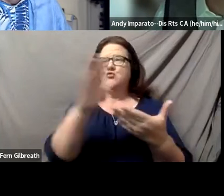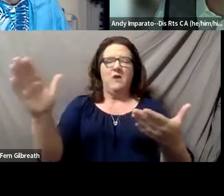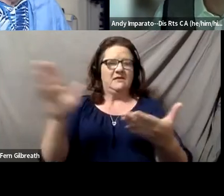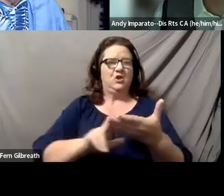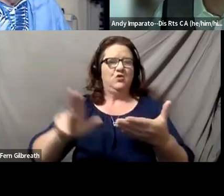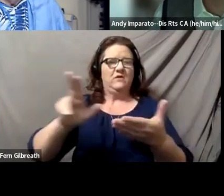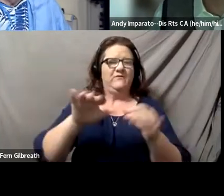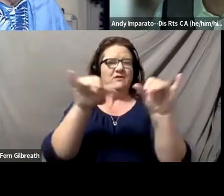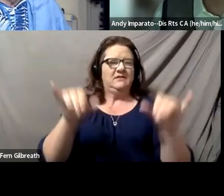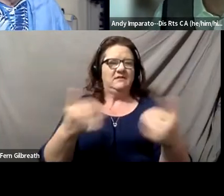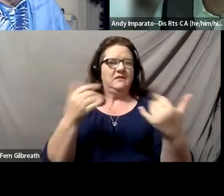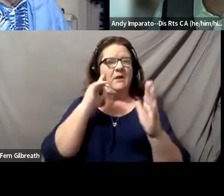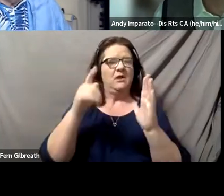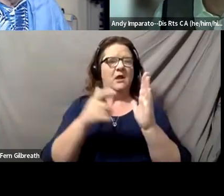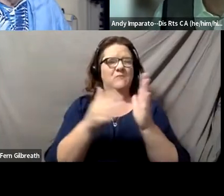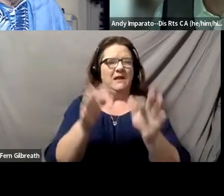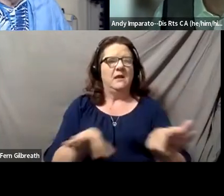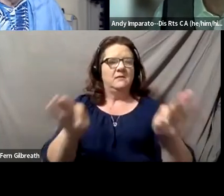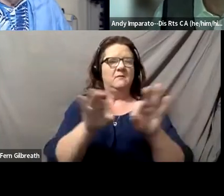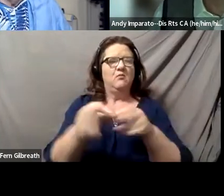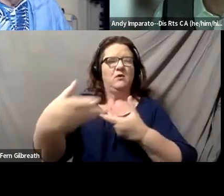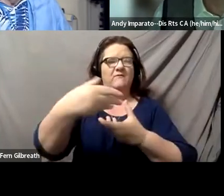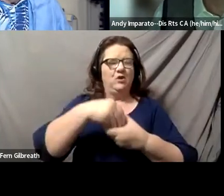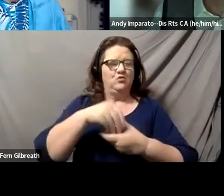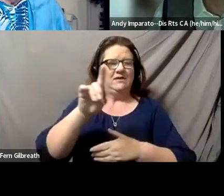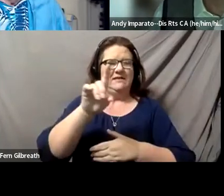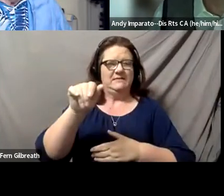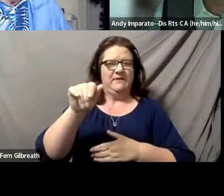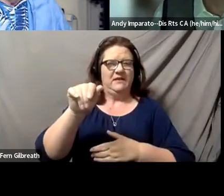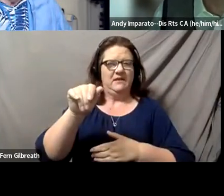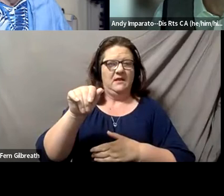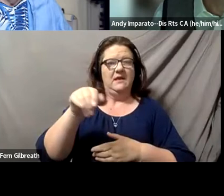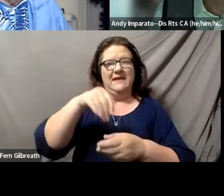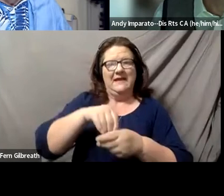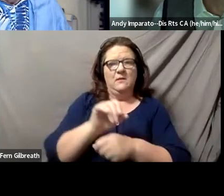are recognizing the importance of inclusion of disability in the work that they are doing.